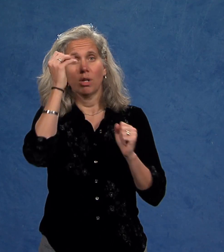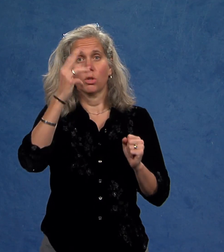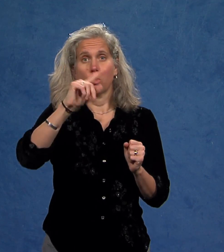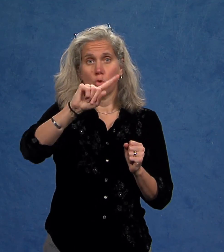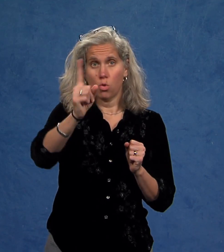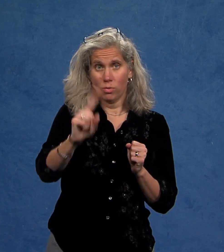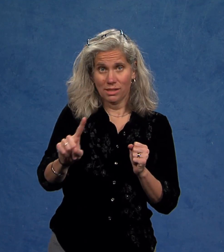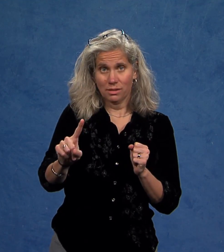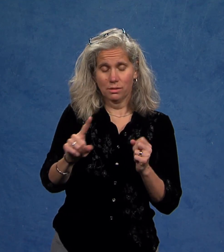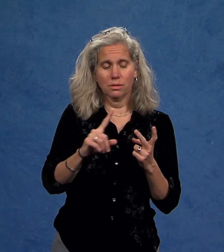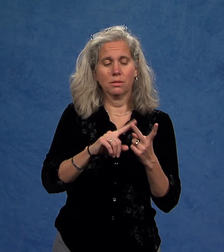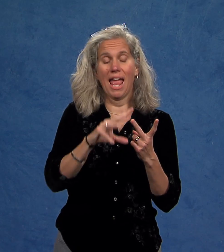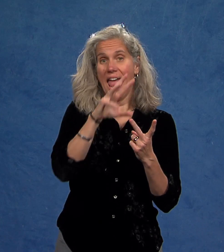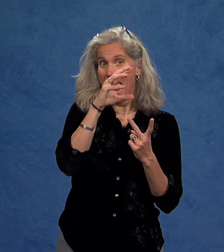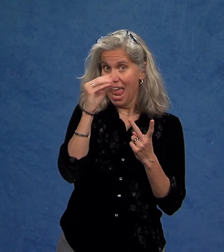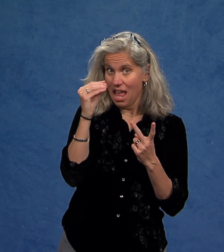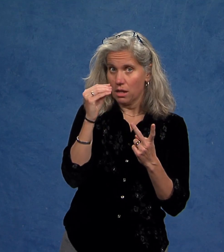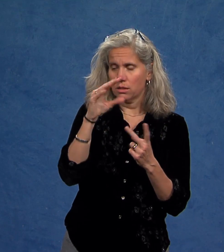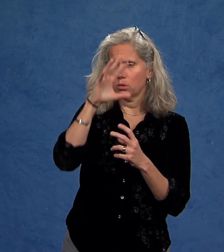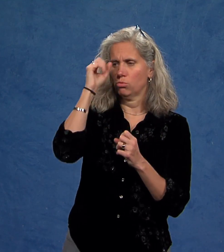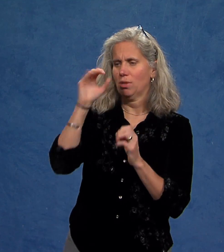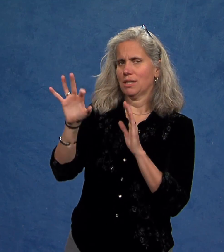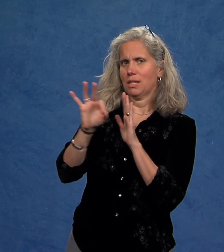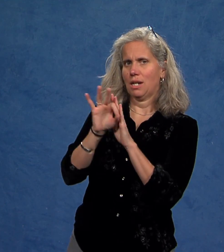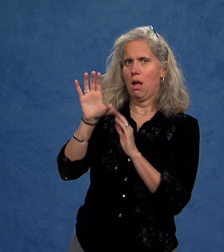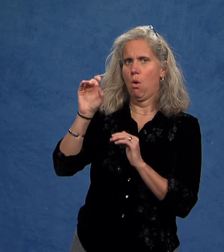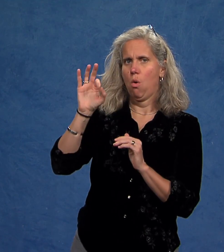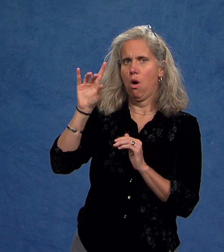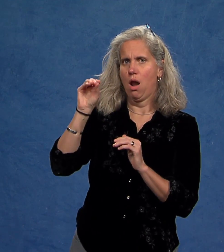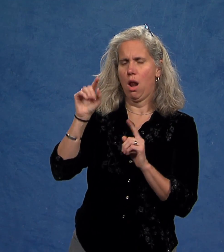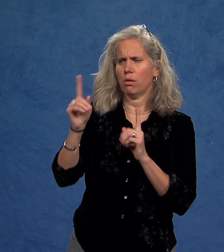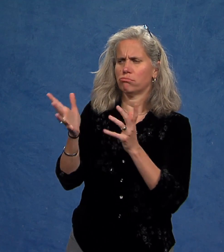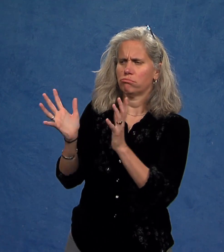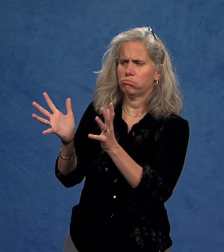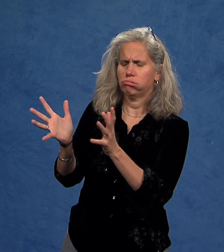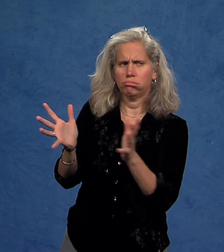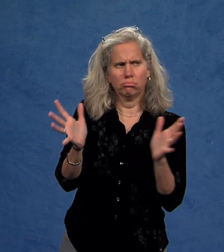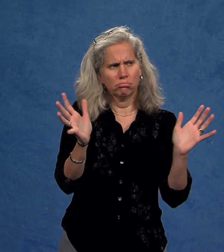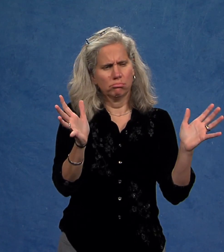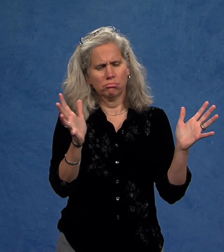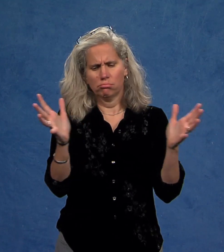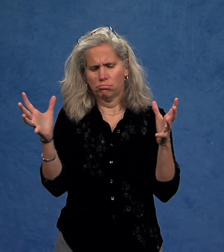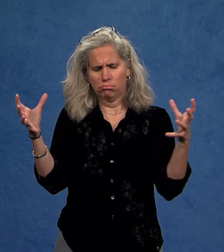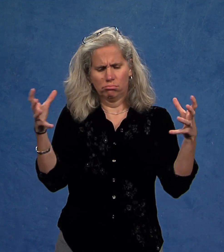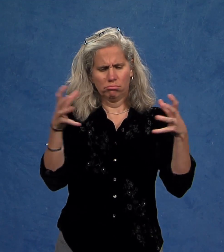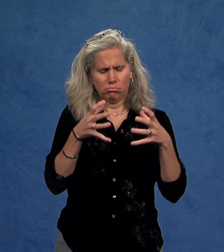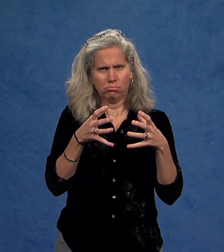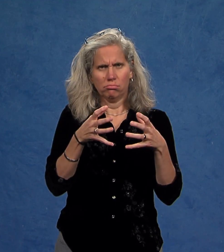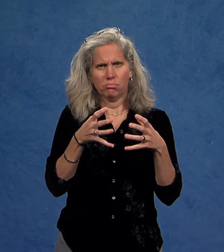the dialogue with President Hurwitz and President-select Cordano.